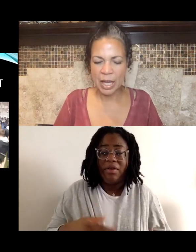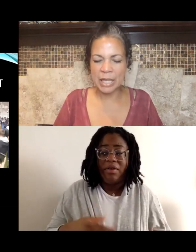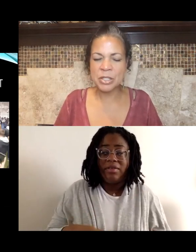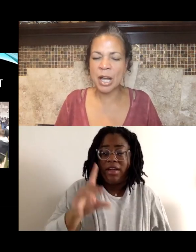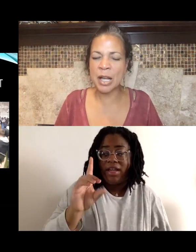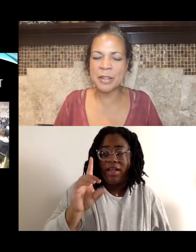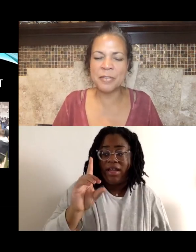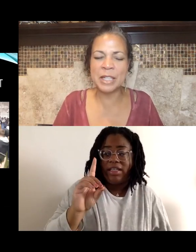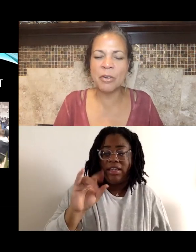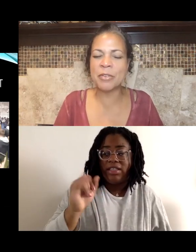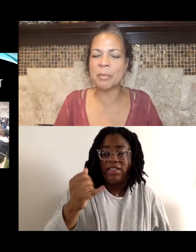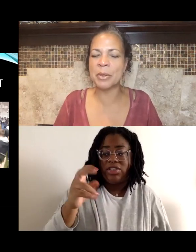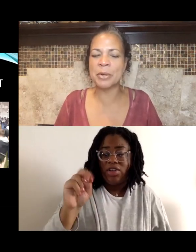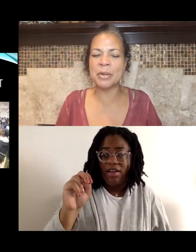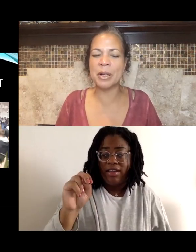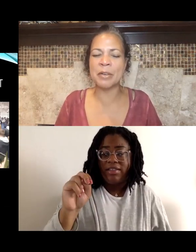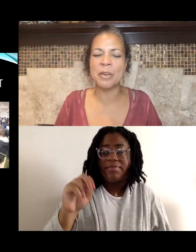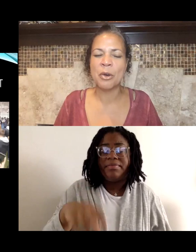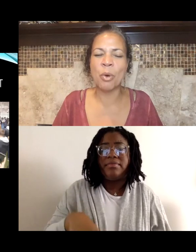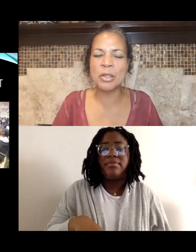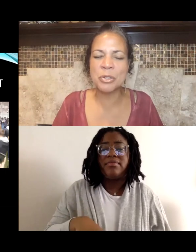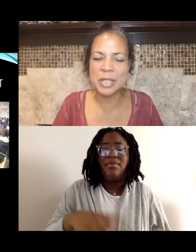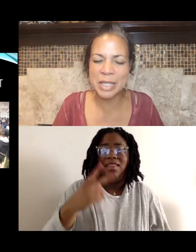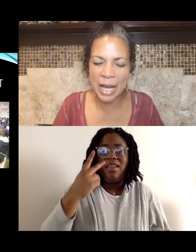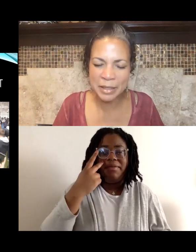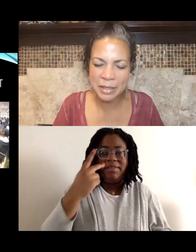I saw the video of the murder of Walter Scott.